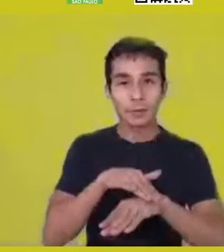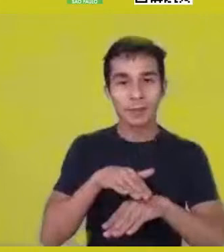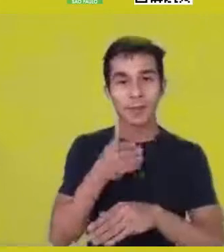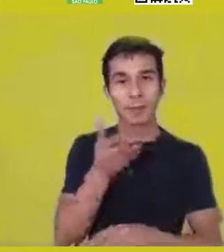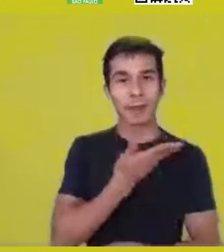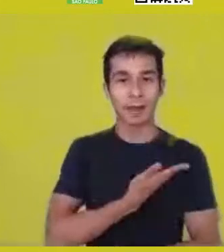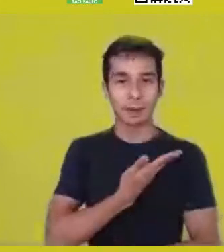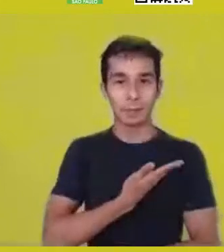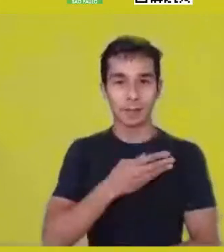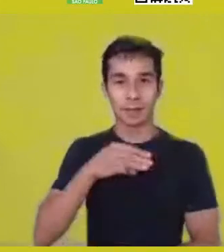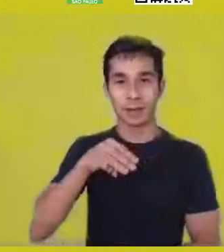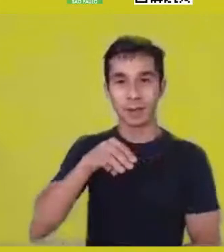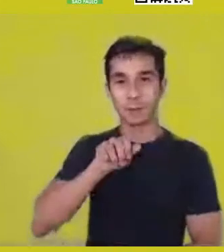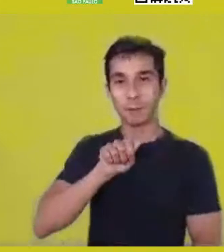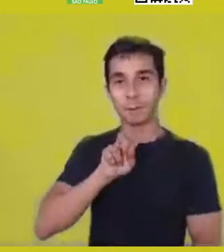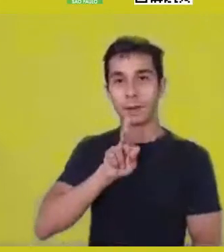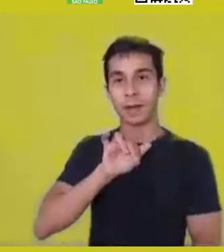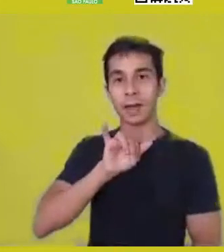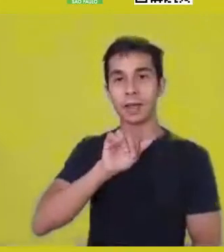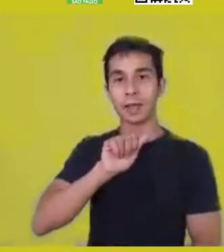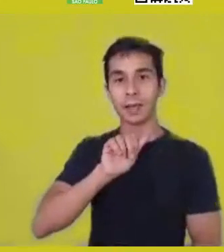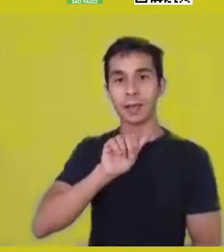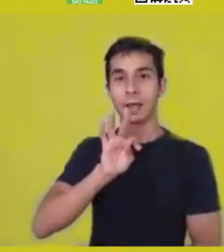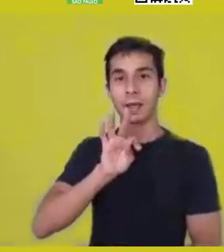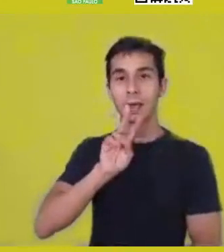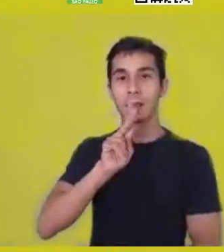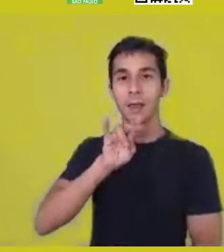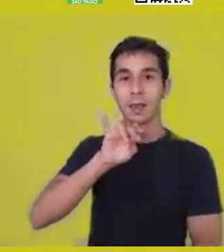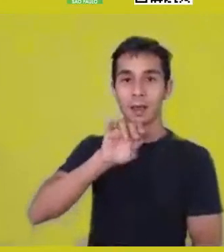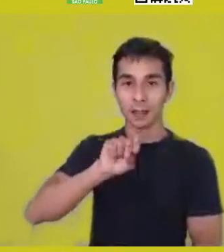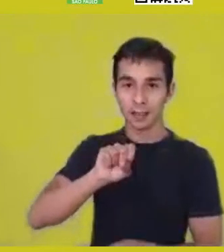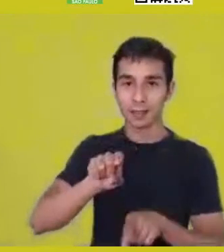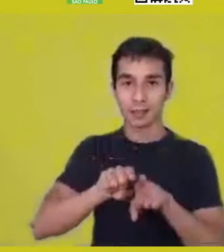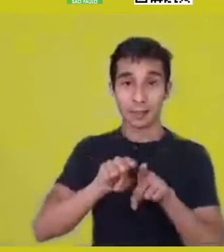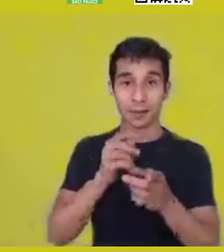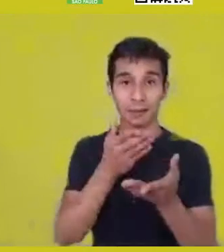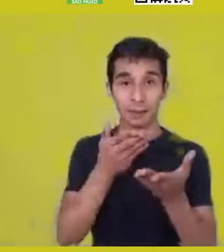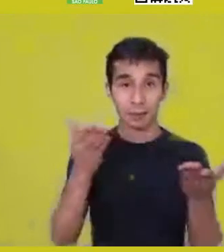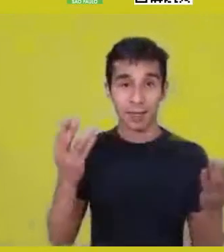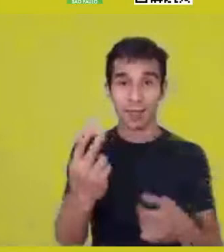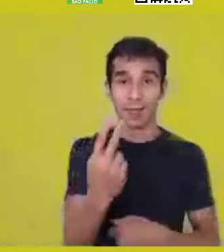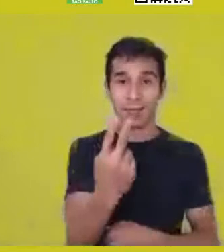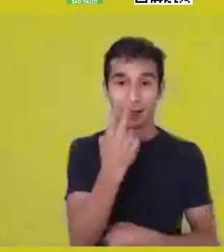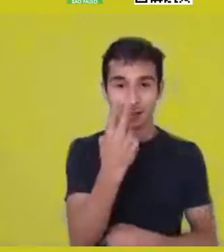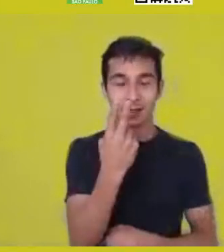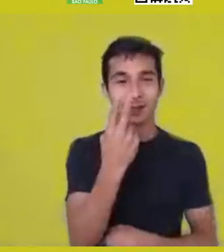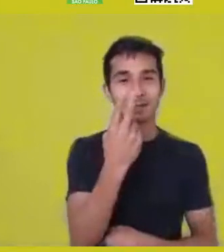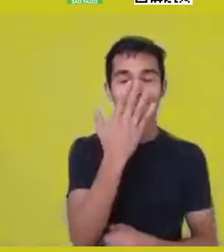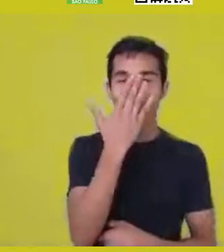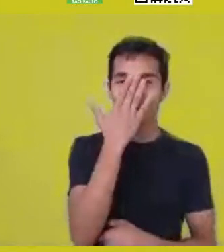and having the participation of everyone present here.